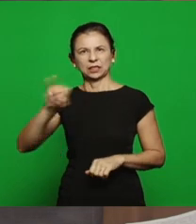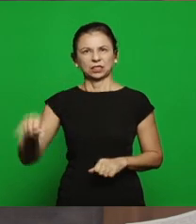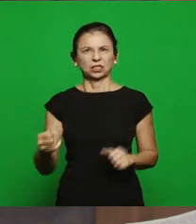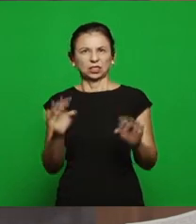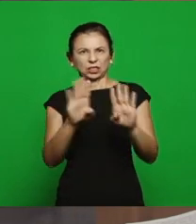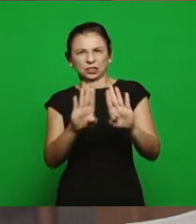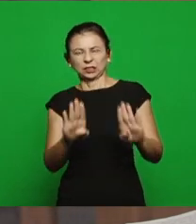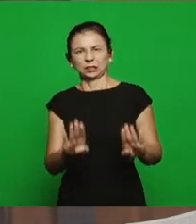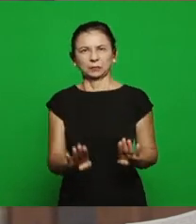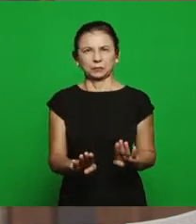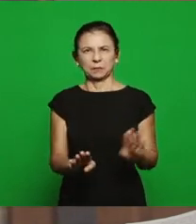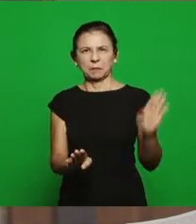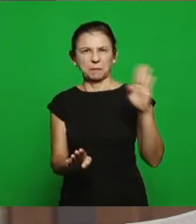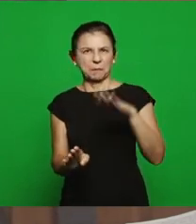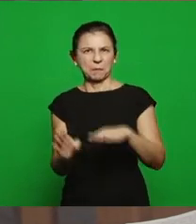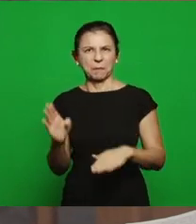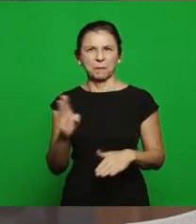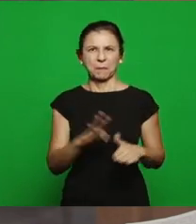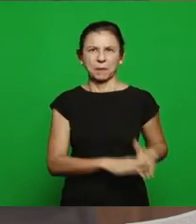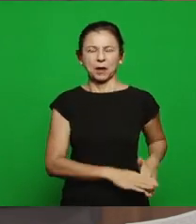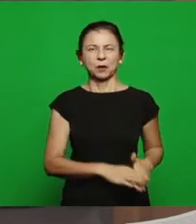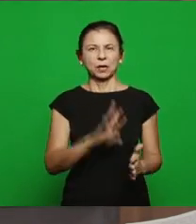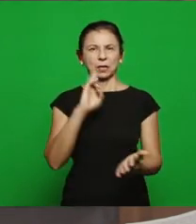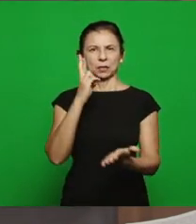and the result of her action that compromised